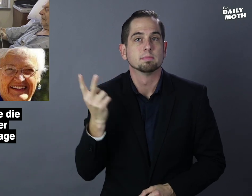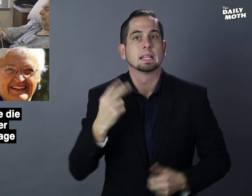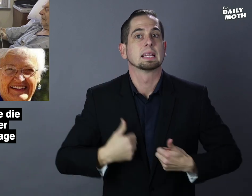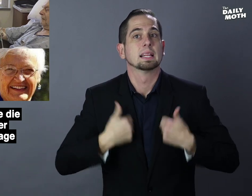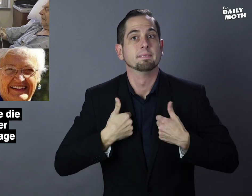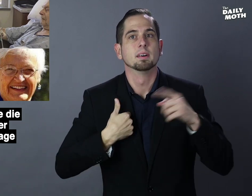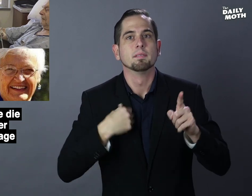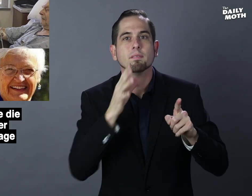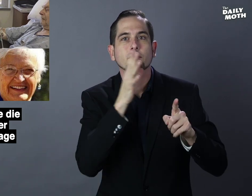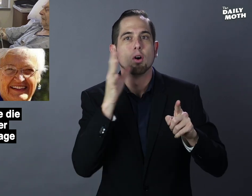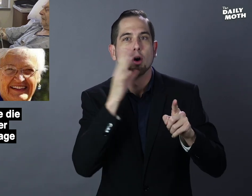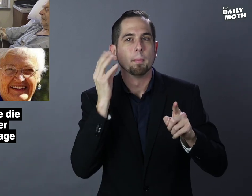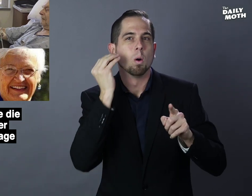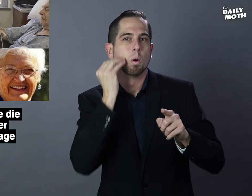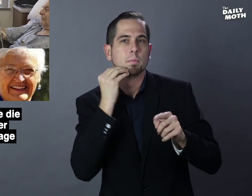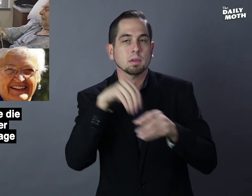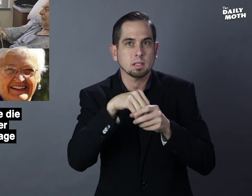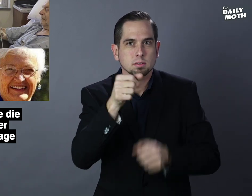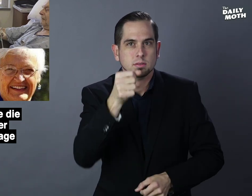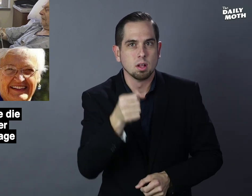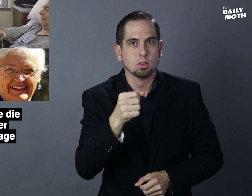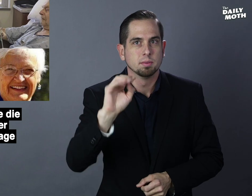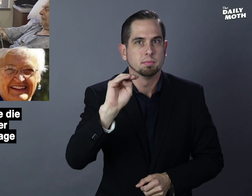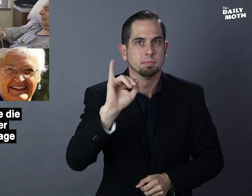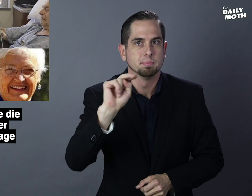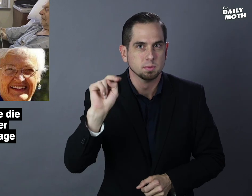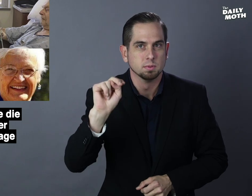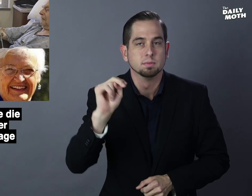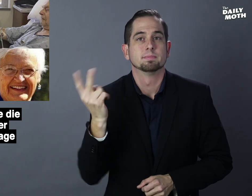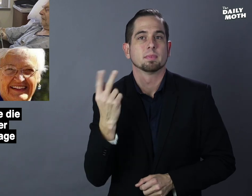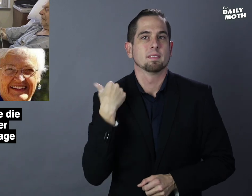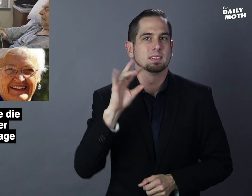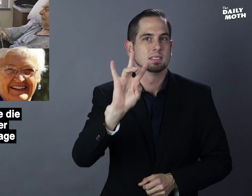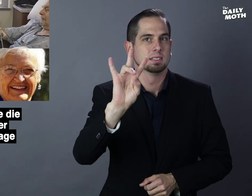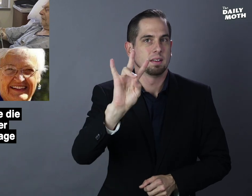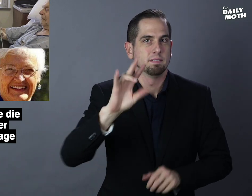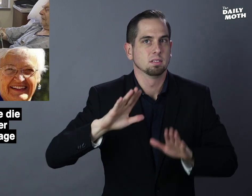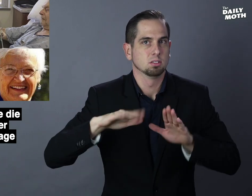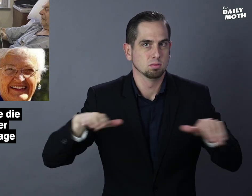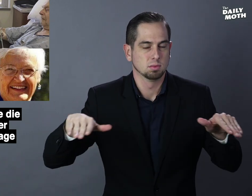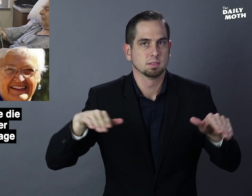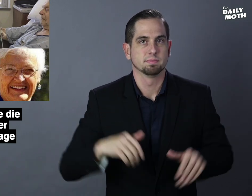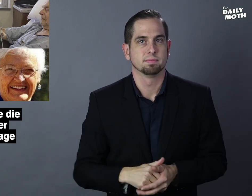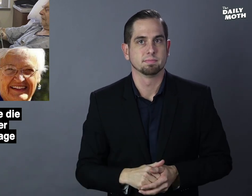and they lived in a farm home in southern Minnesota and had seven children.